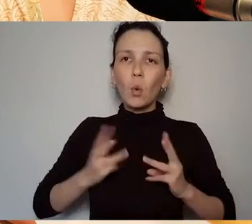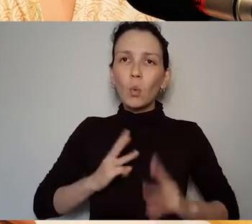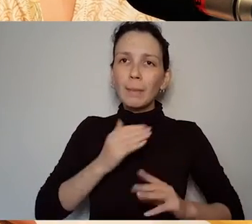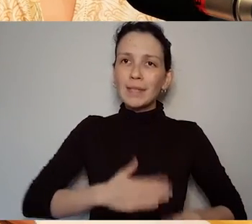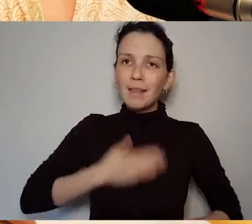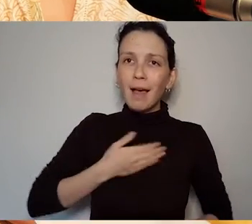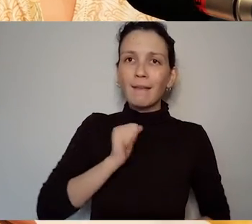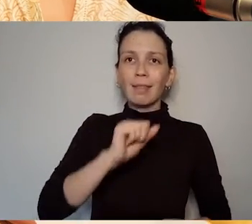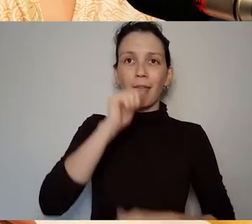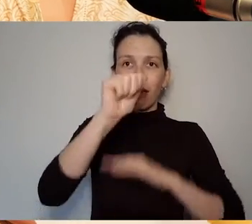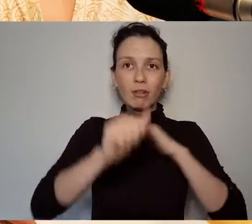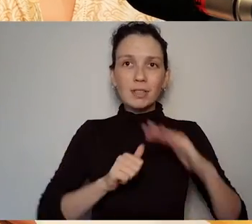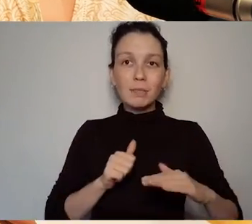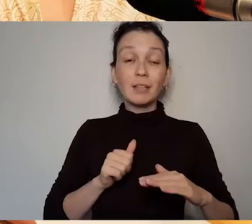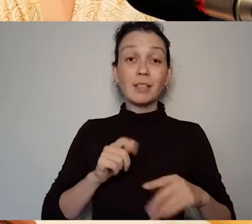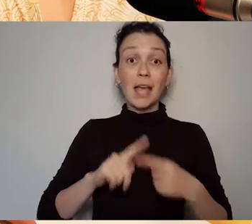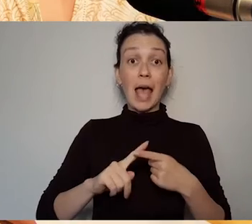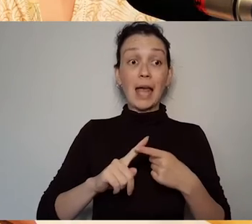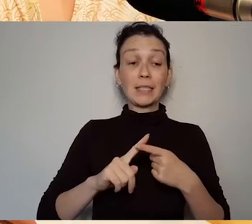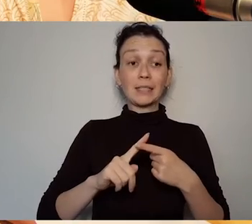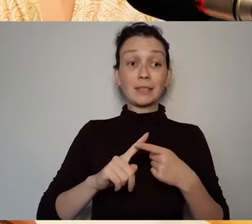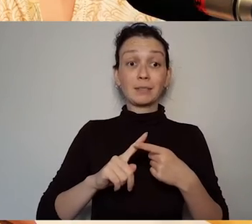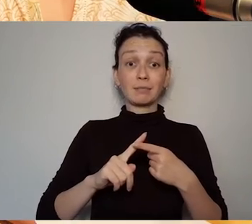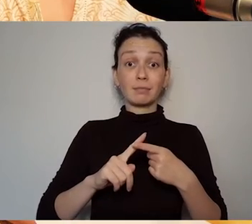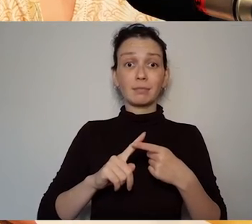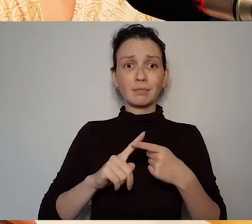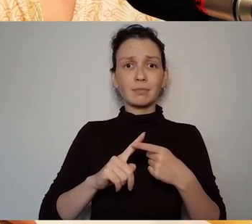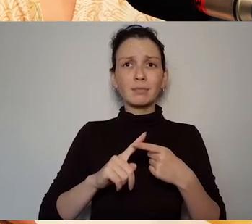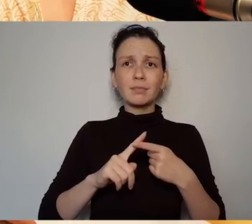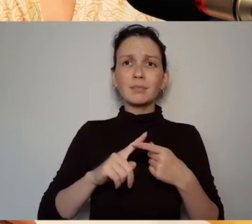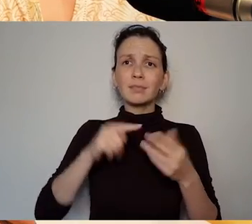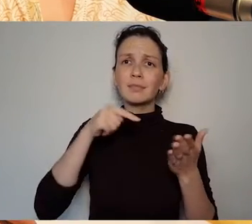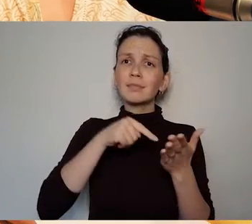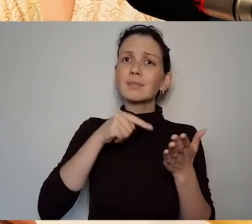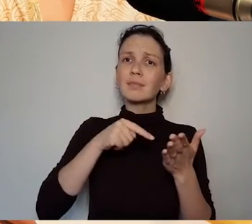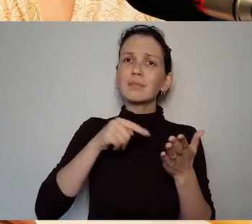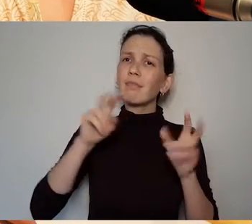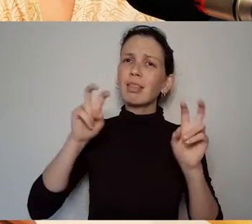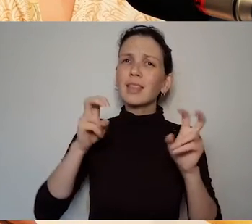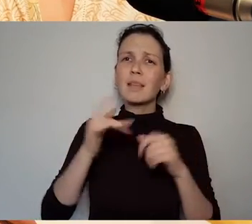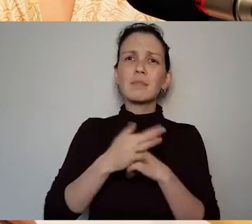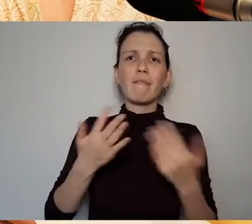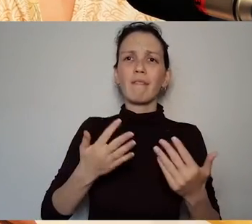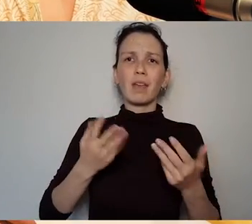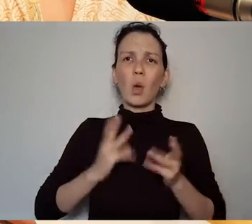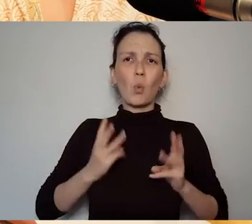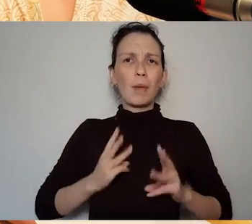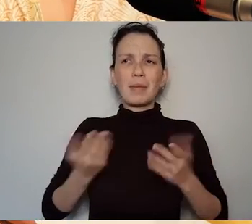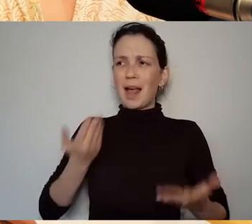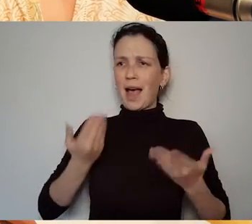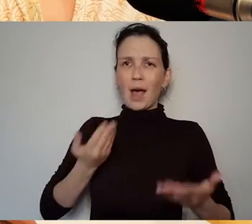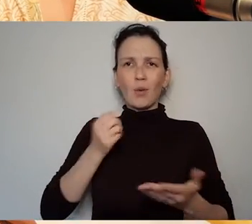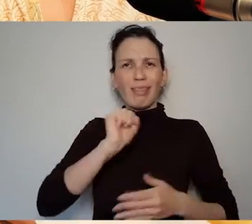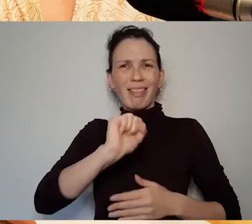women's lives and how they ... and how women experience life in Irish Society and I suppose